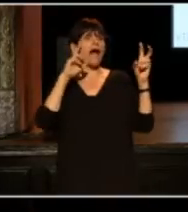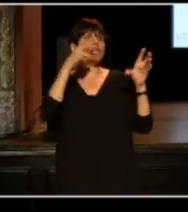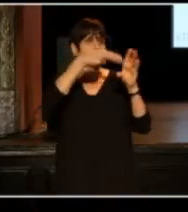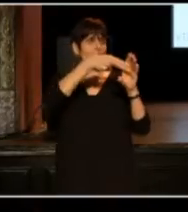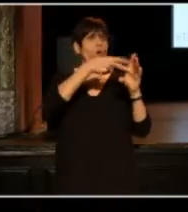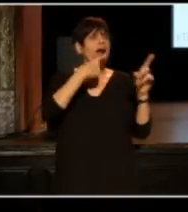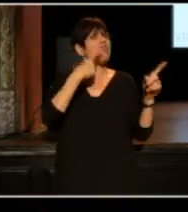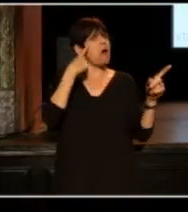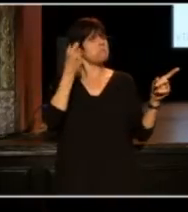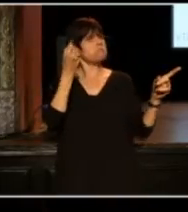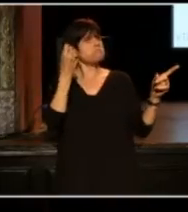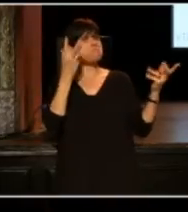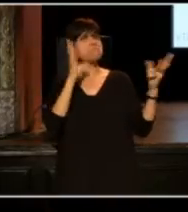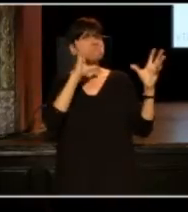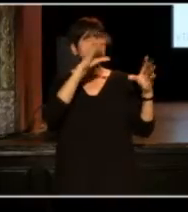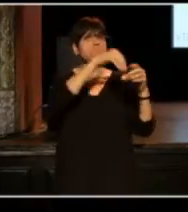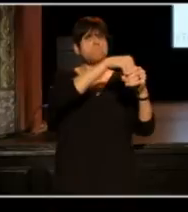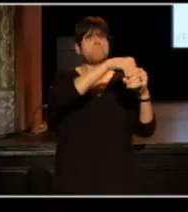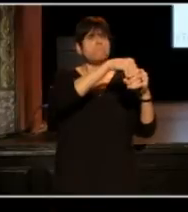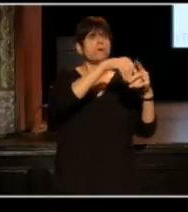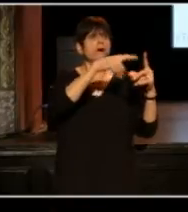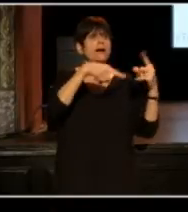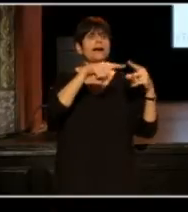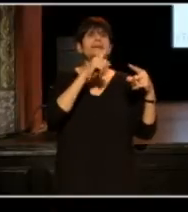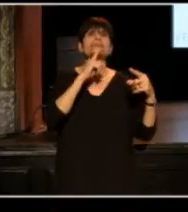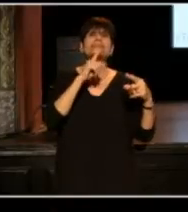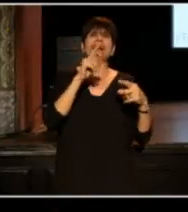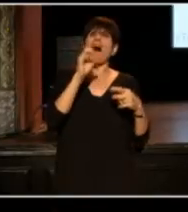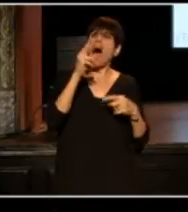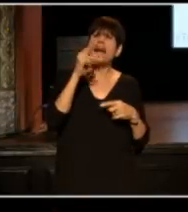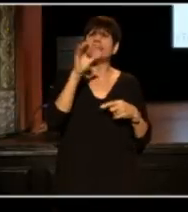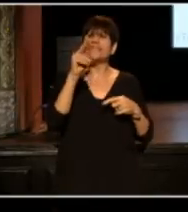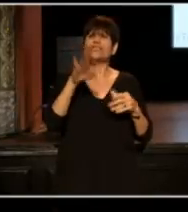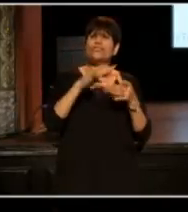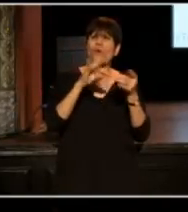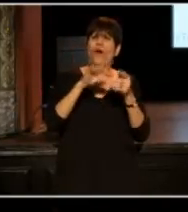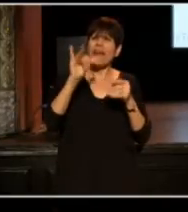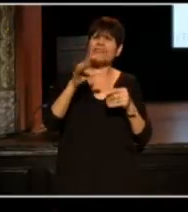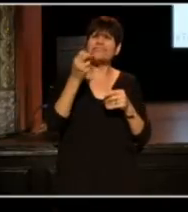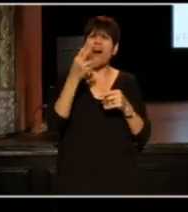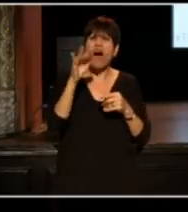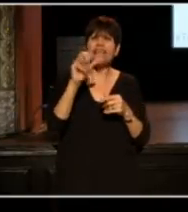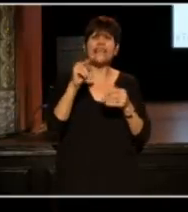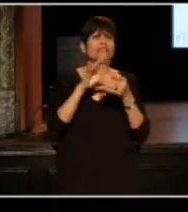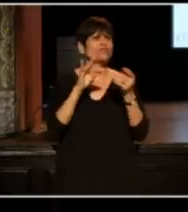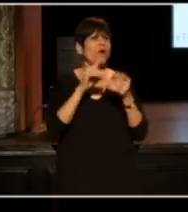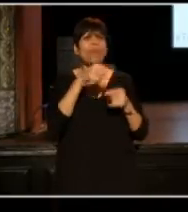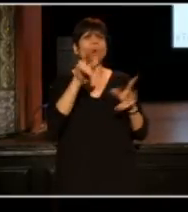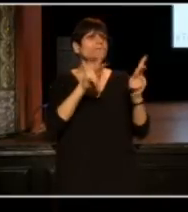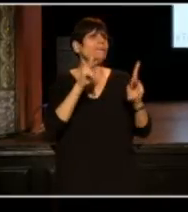And people often say, "This is such an Onion story." And those people are always wrong.